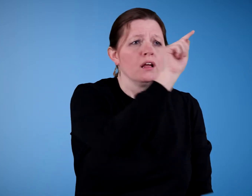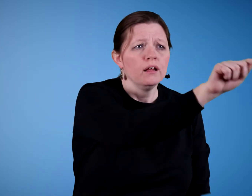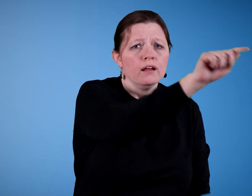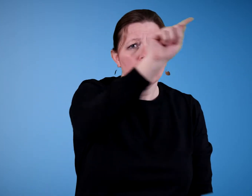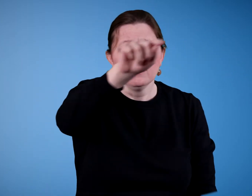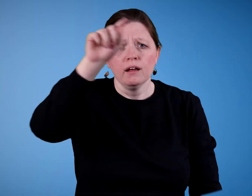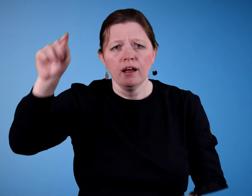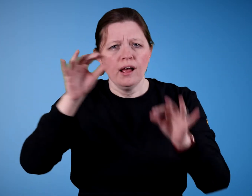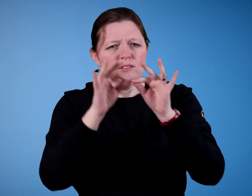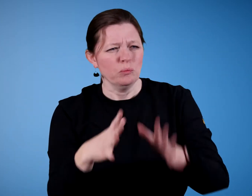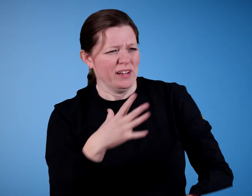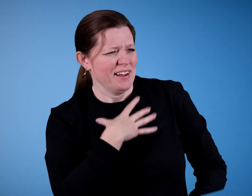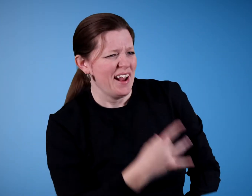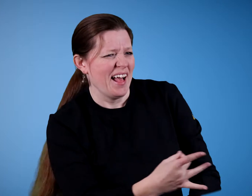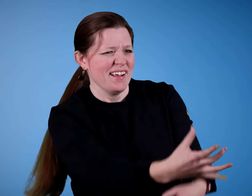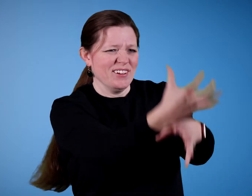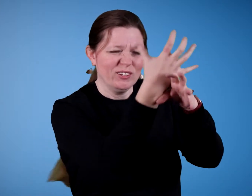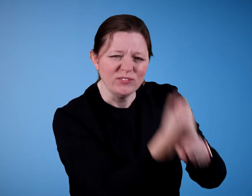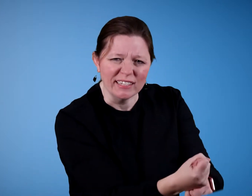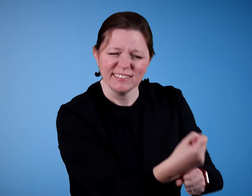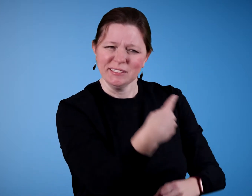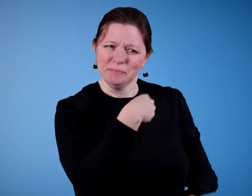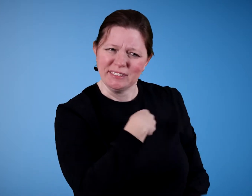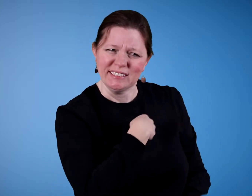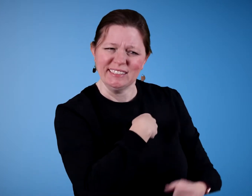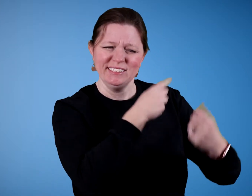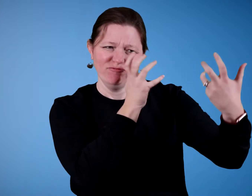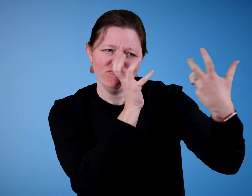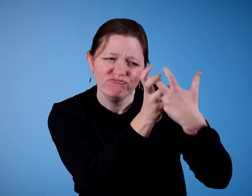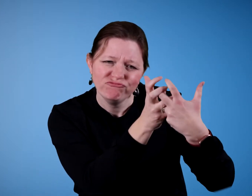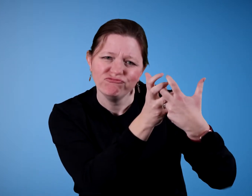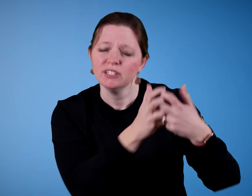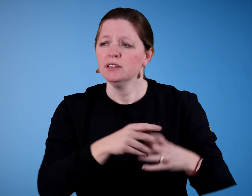You may have a list of interpreters who you trust and work well with,